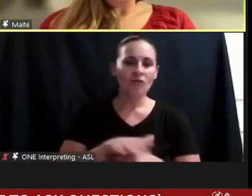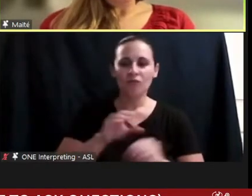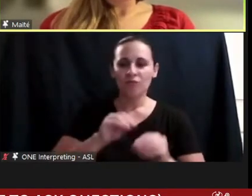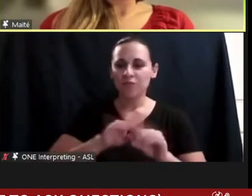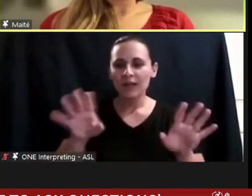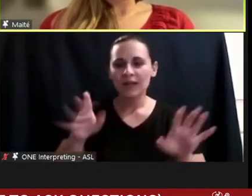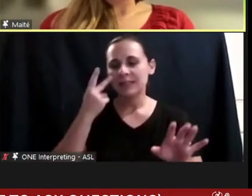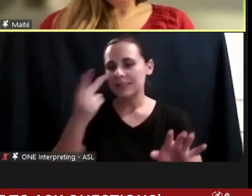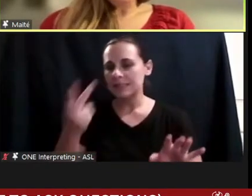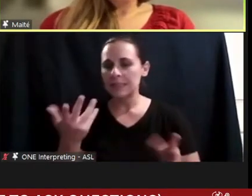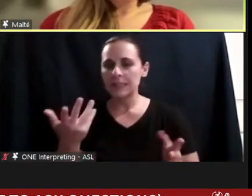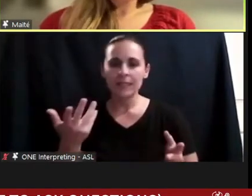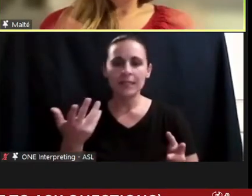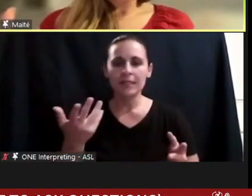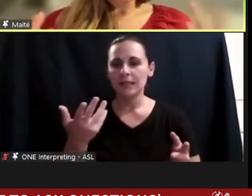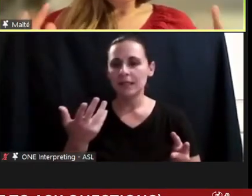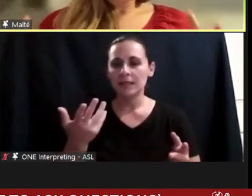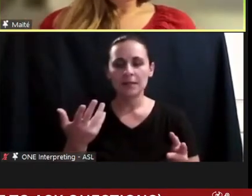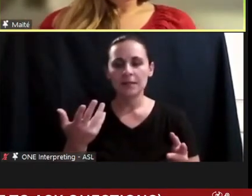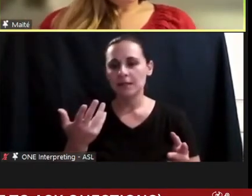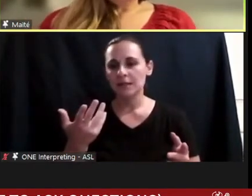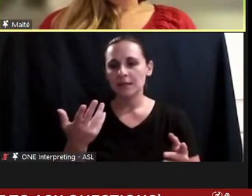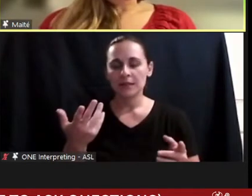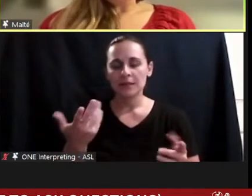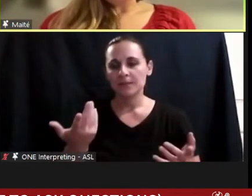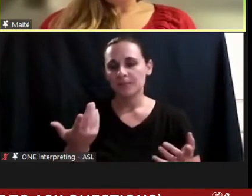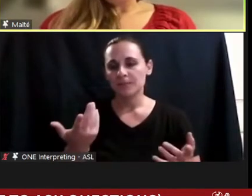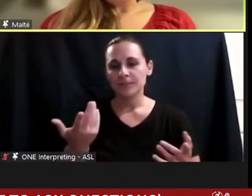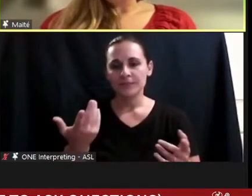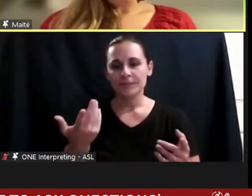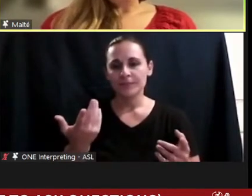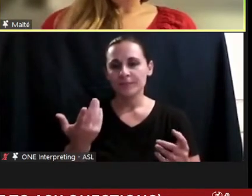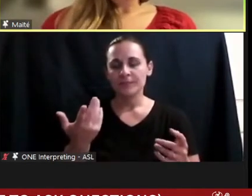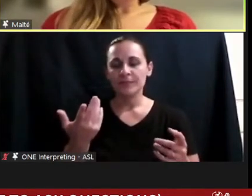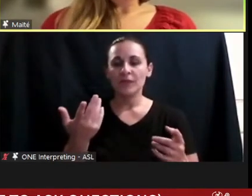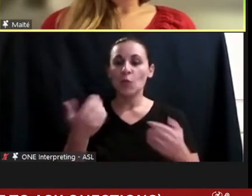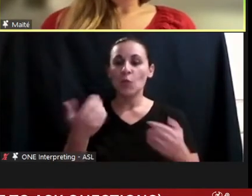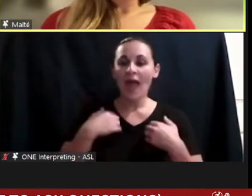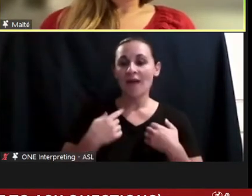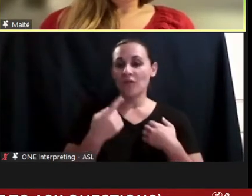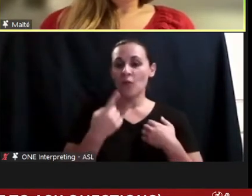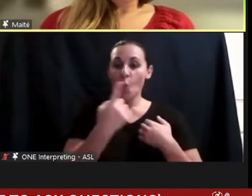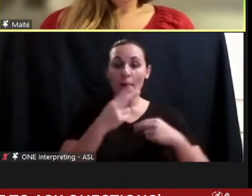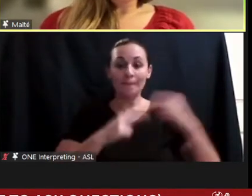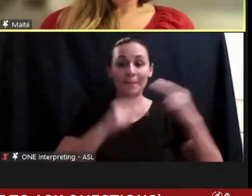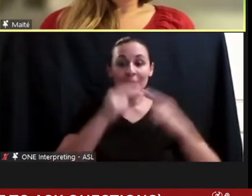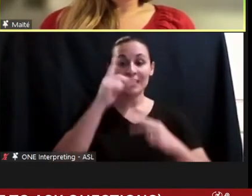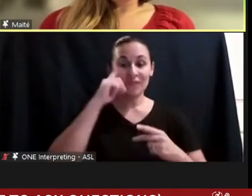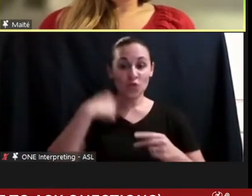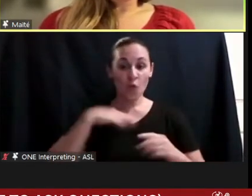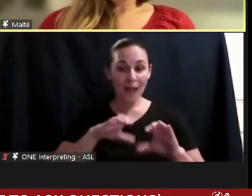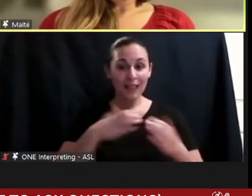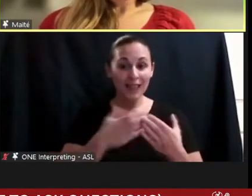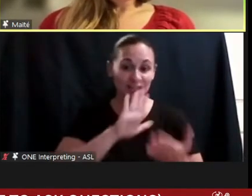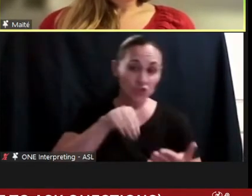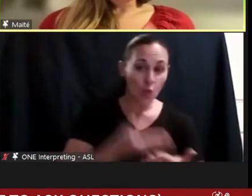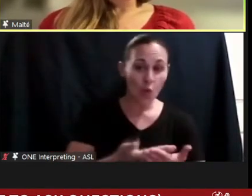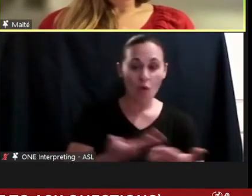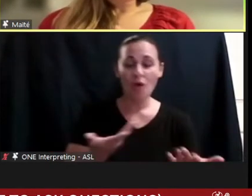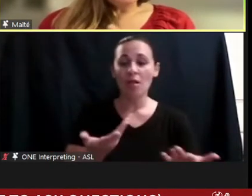the buildings that we have all of our classes in. And I know I had a really hard time on